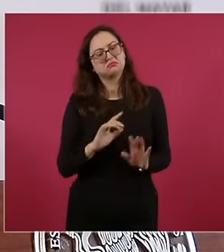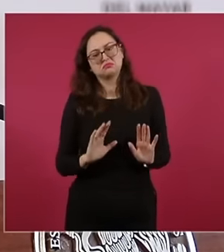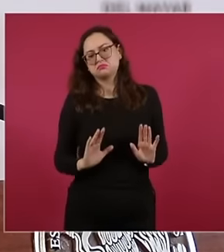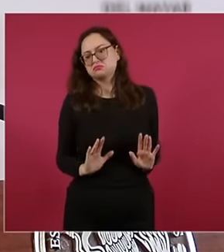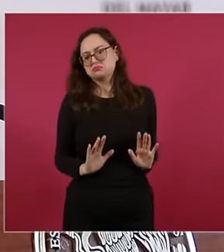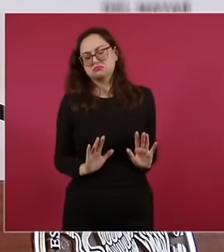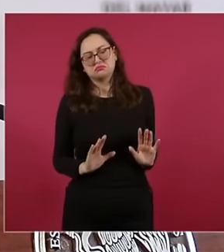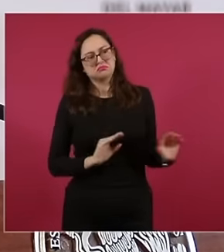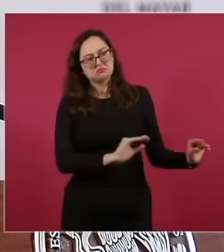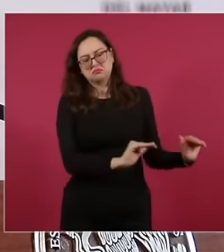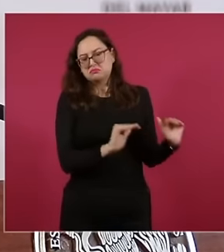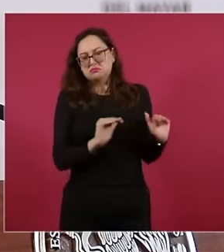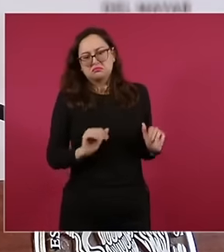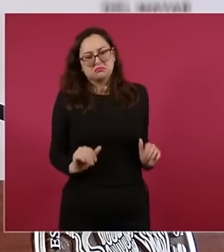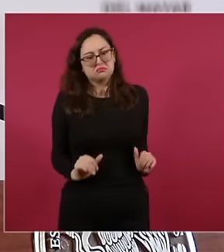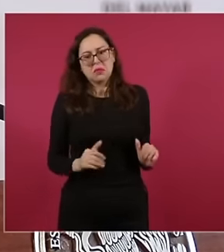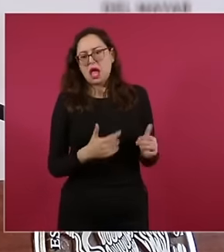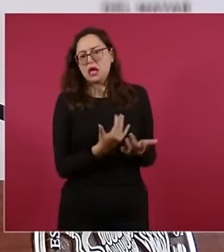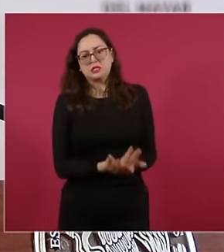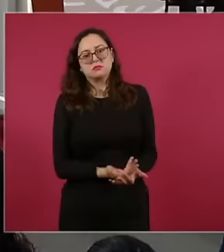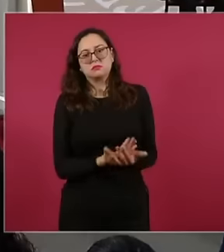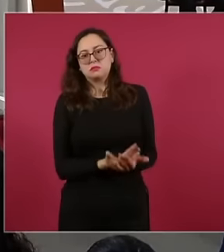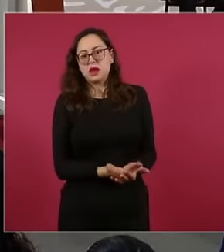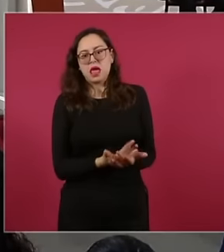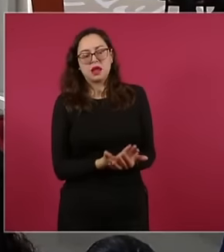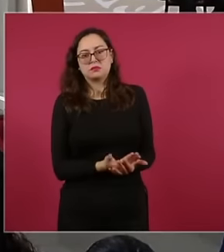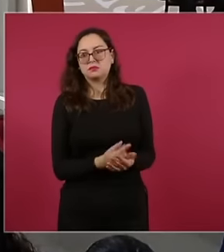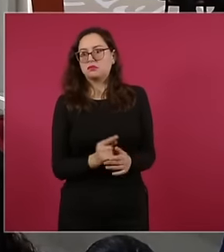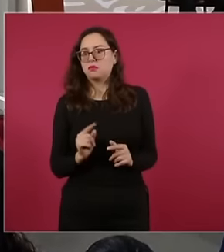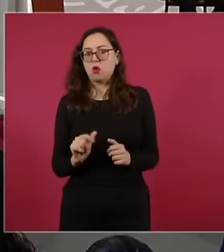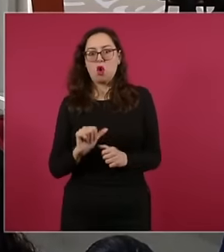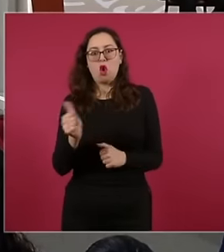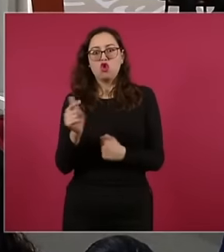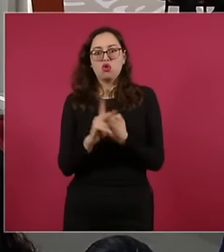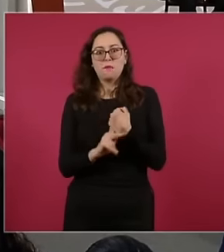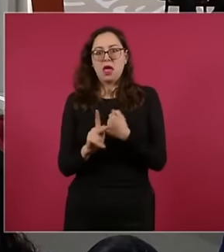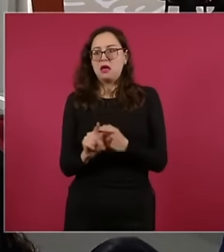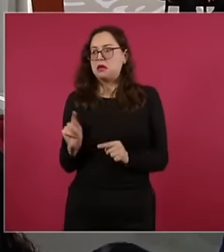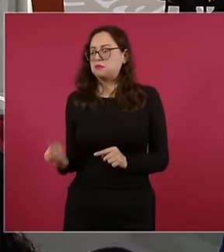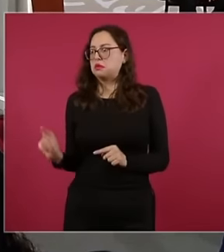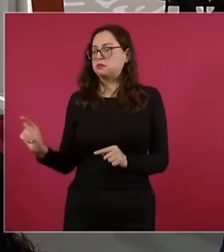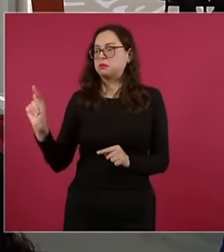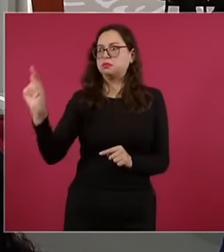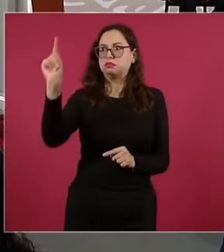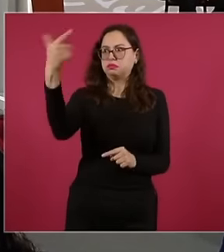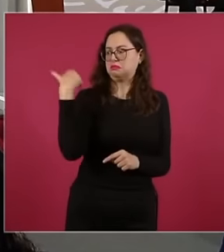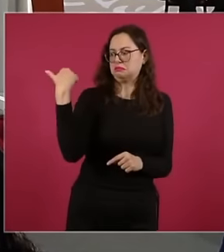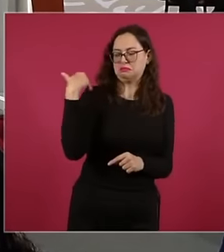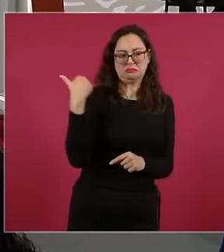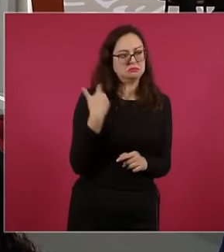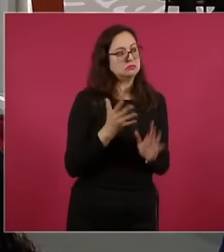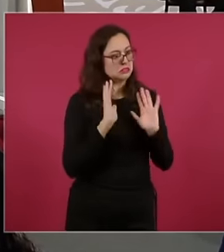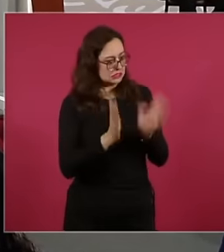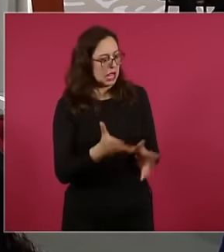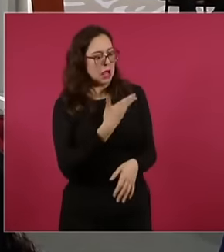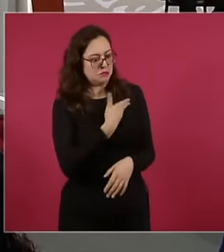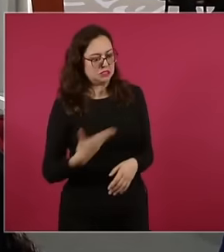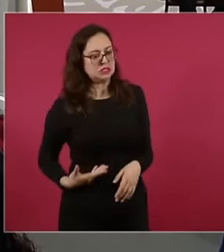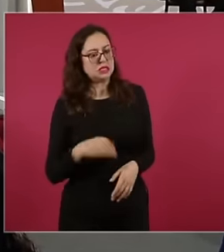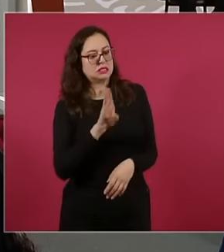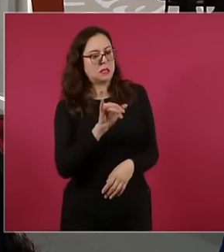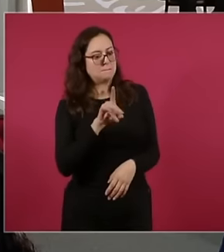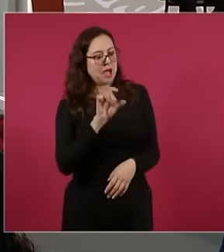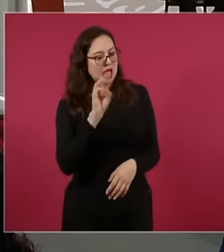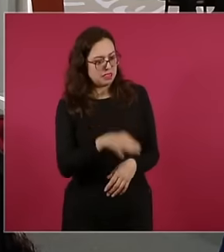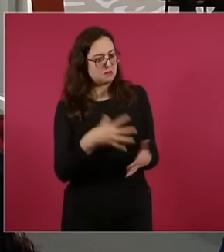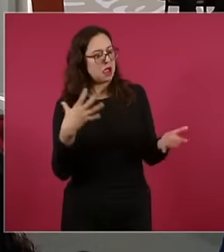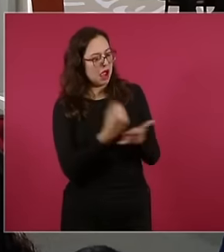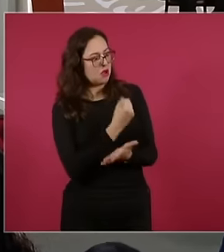us why didn't we come out to recognize the president even